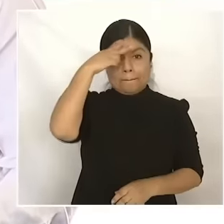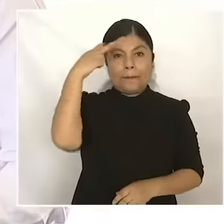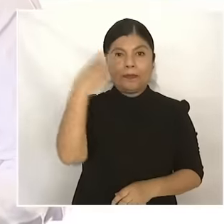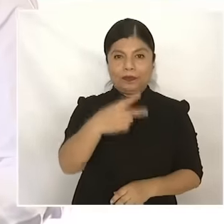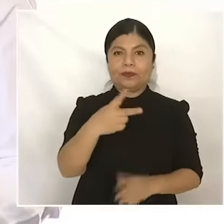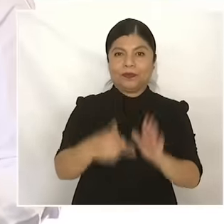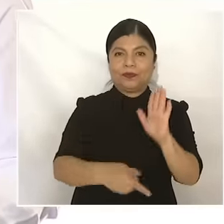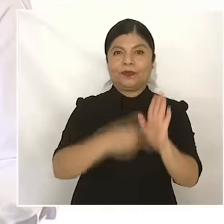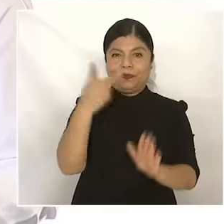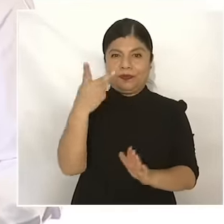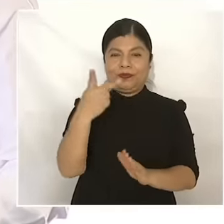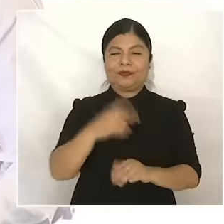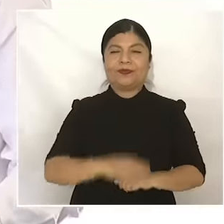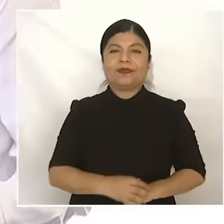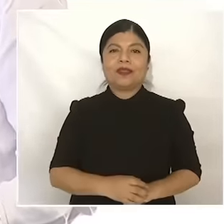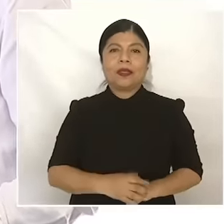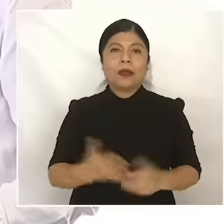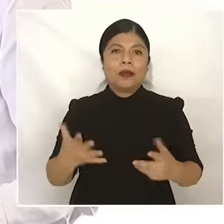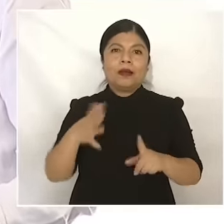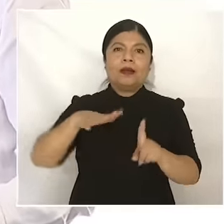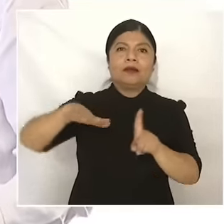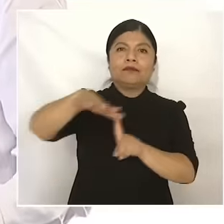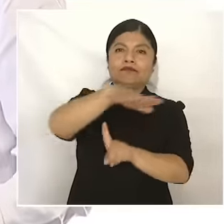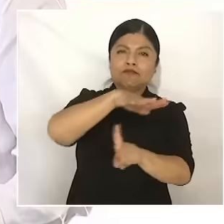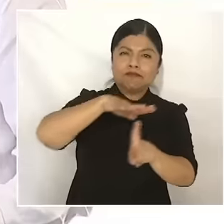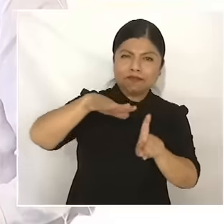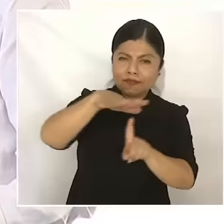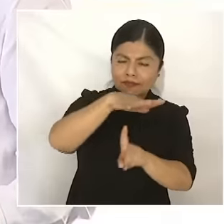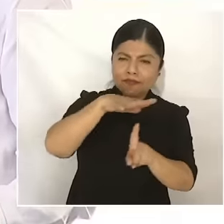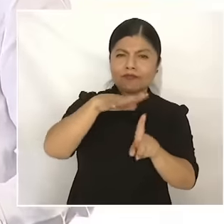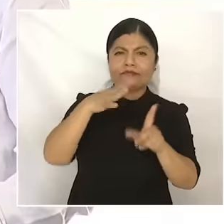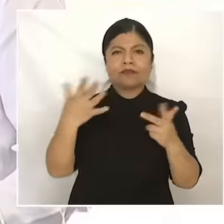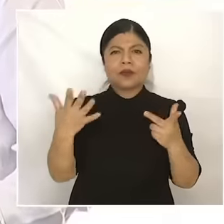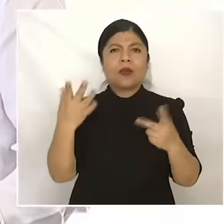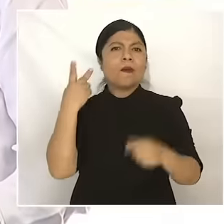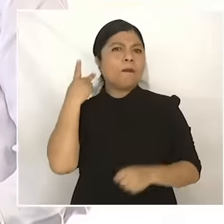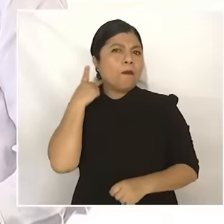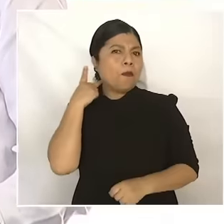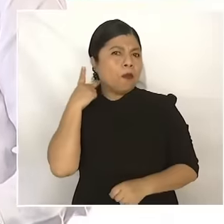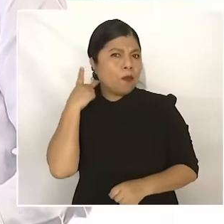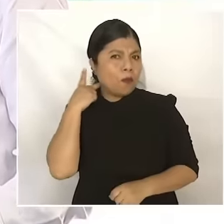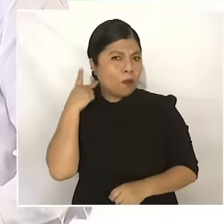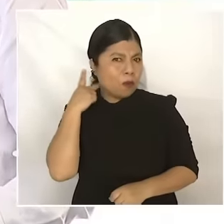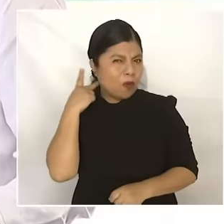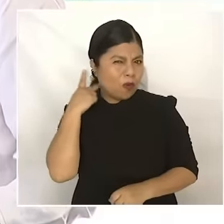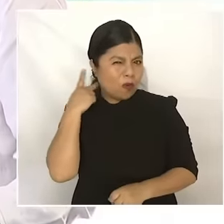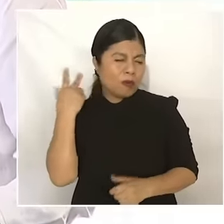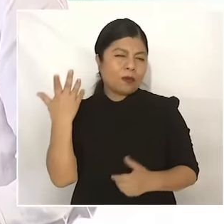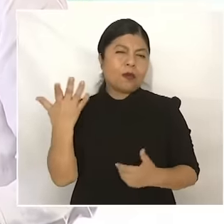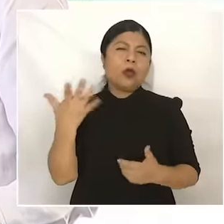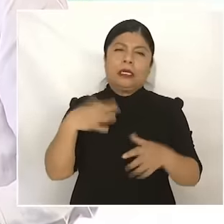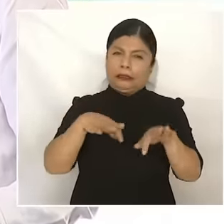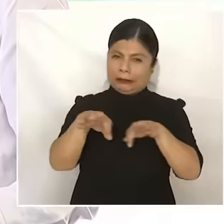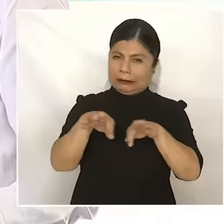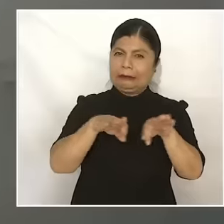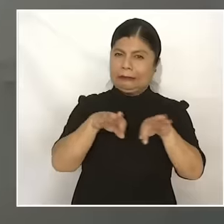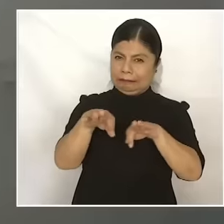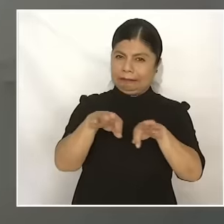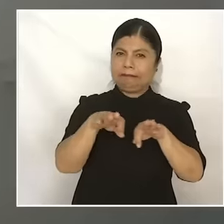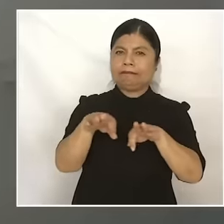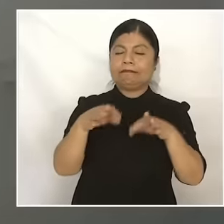not so much in the political field, democracy remained a pending issue because